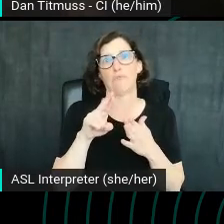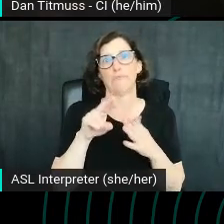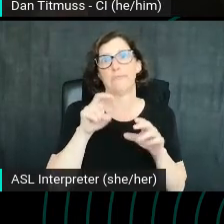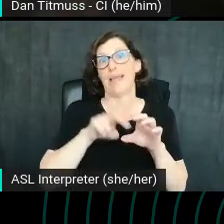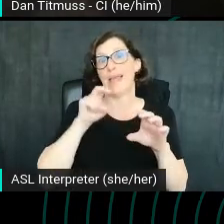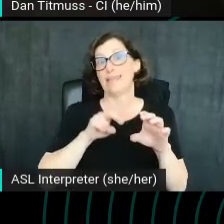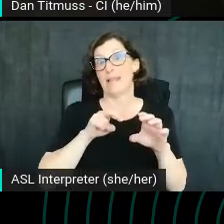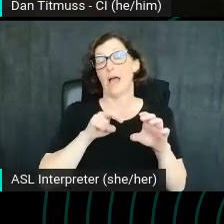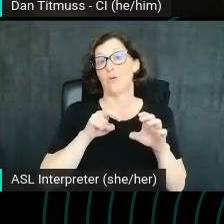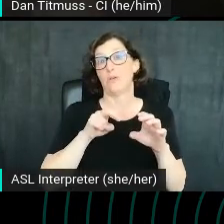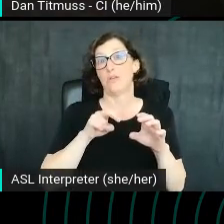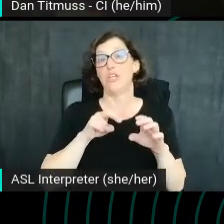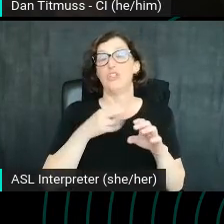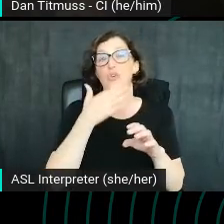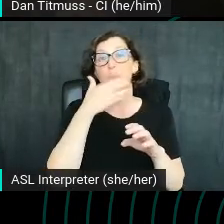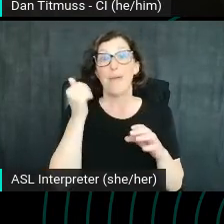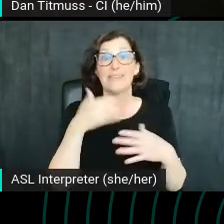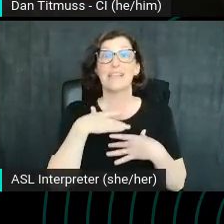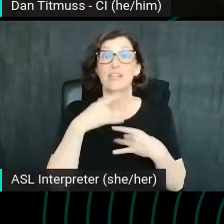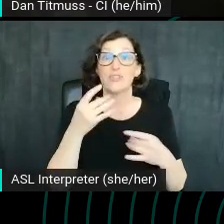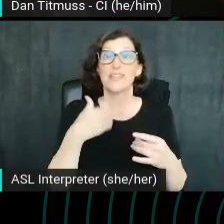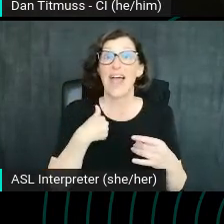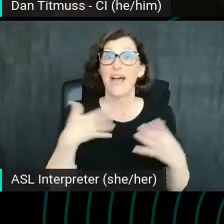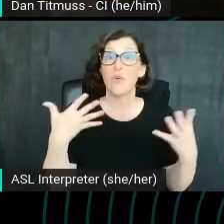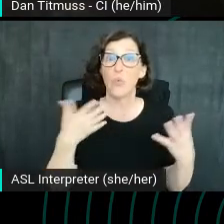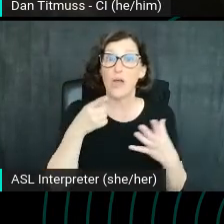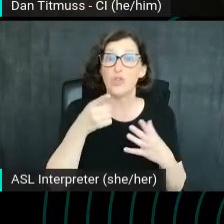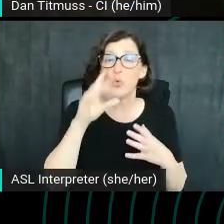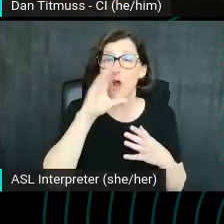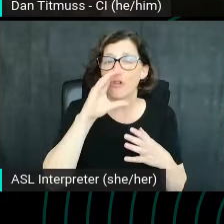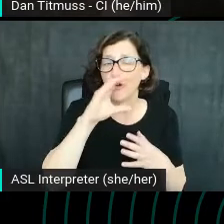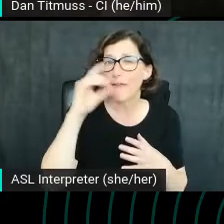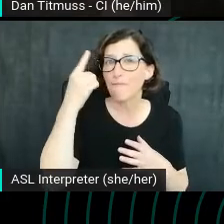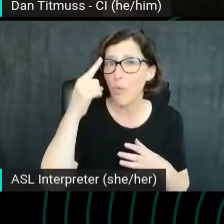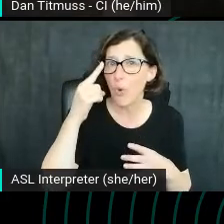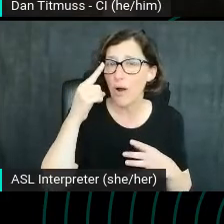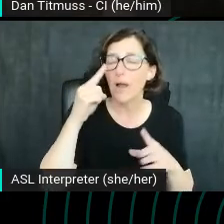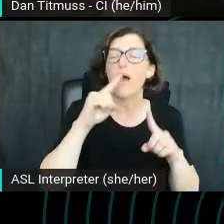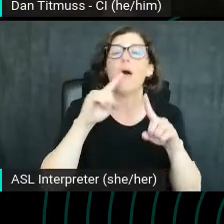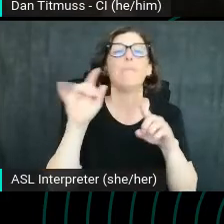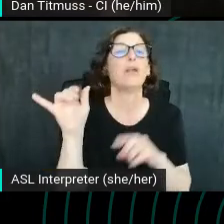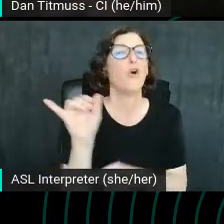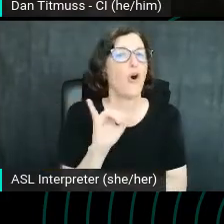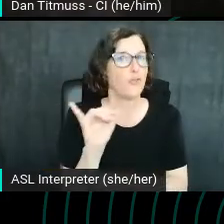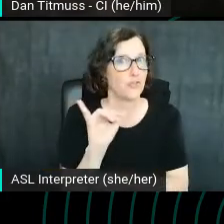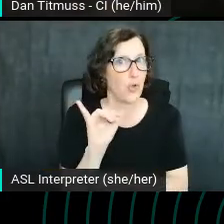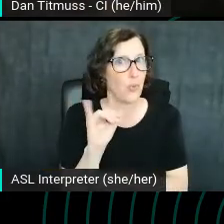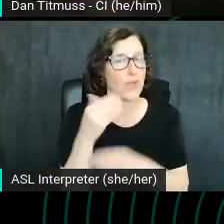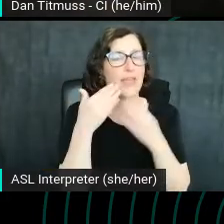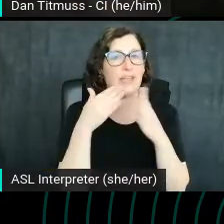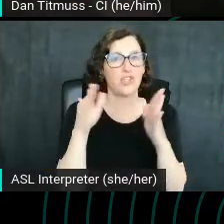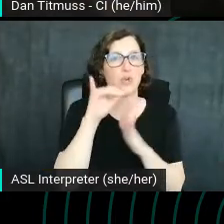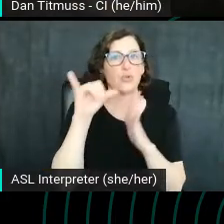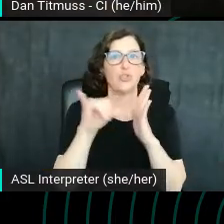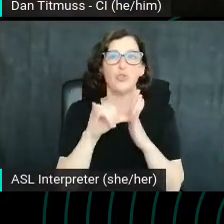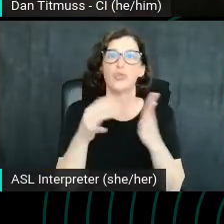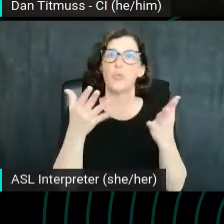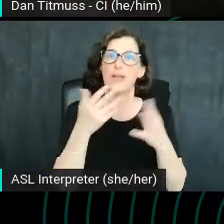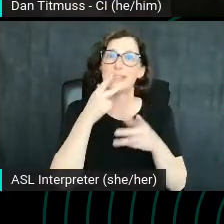It's in their best interest to have what you're looking for, but that's not at all. In general, YouTube wants to keep people watching for as long as